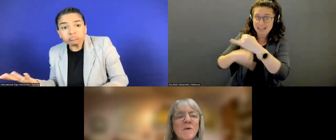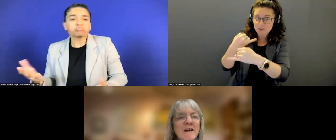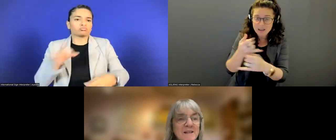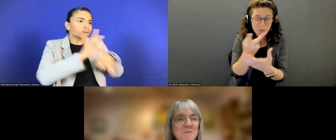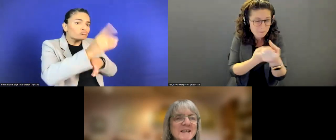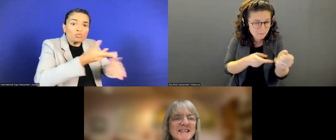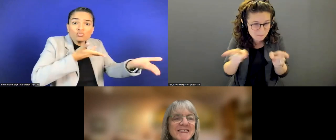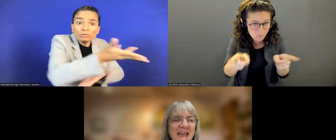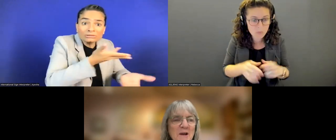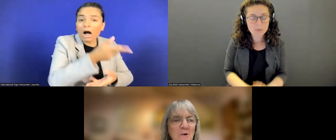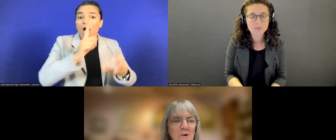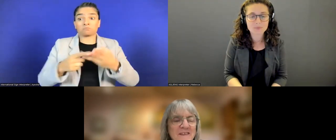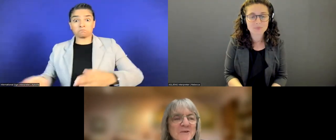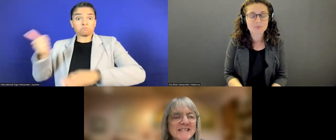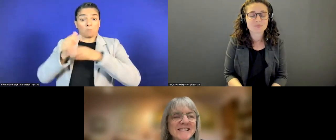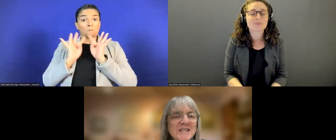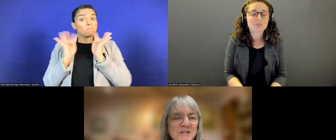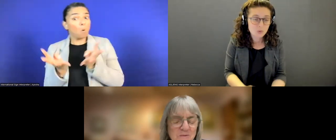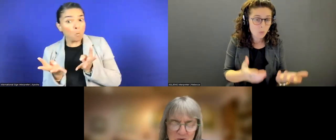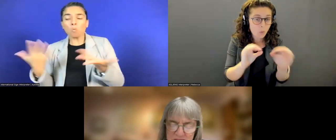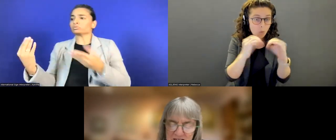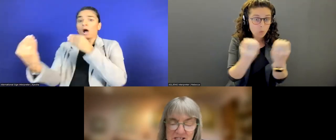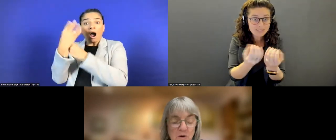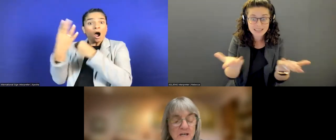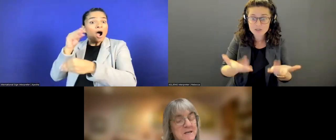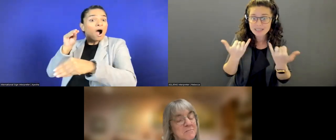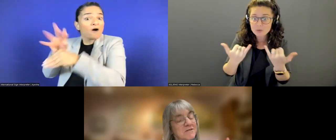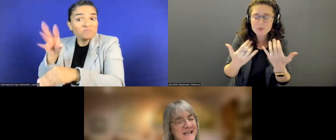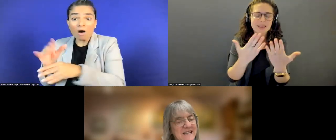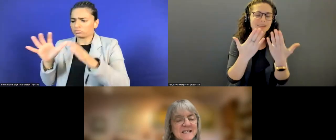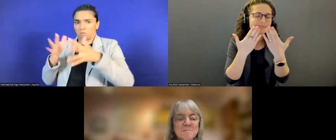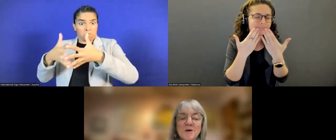So I want to thank all of the organizations who are with us, who are going to be presenting,